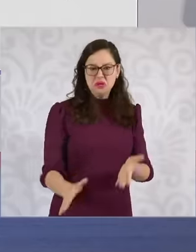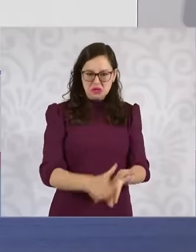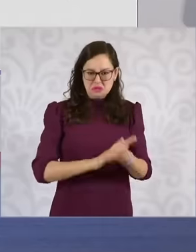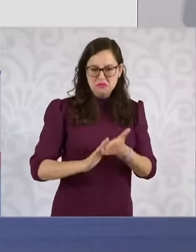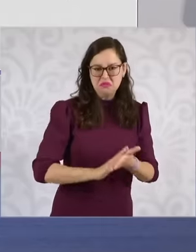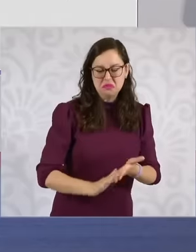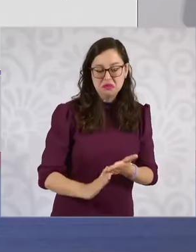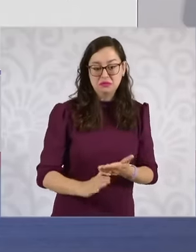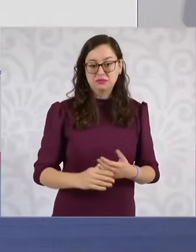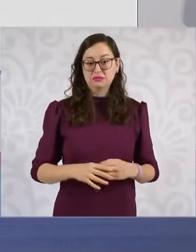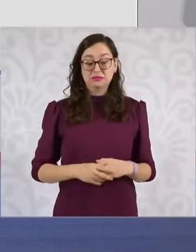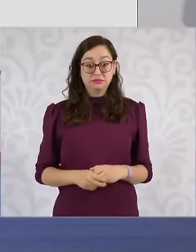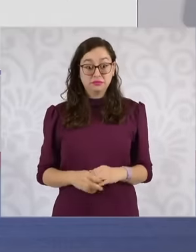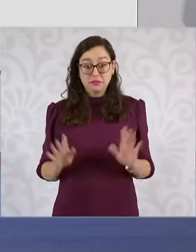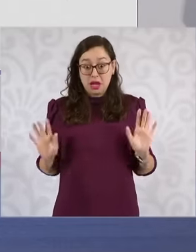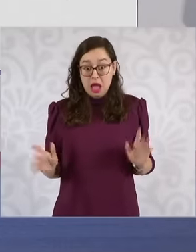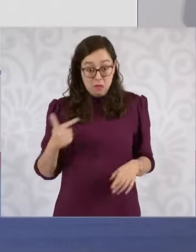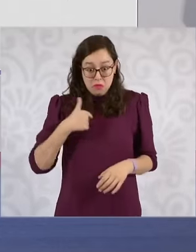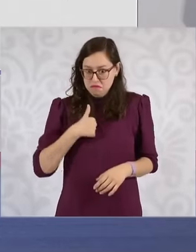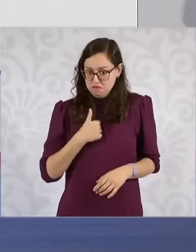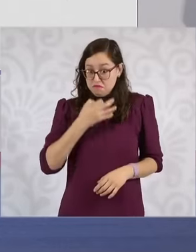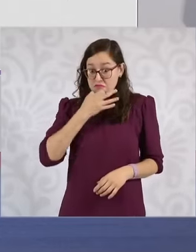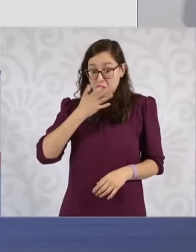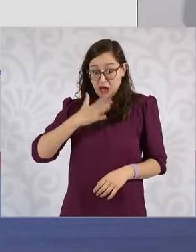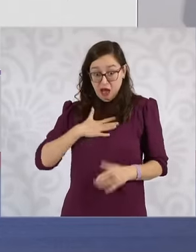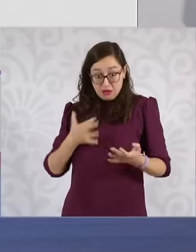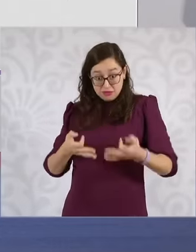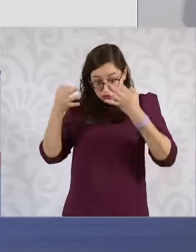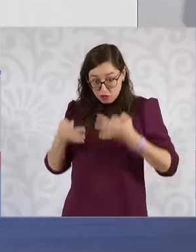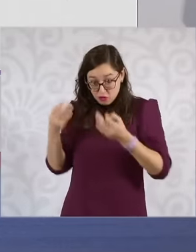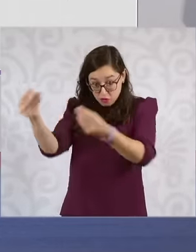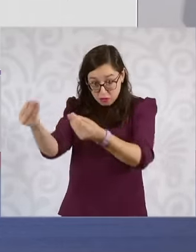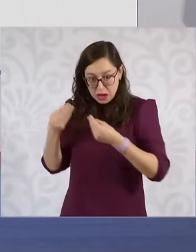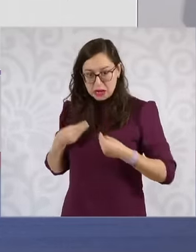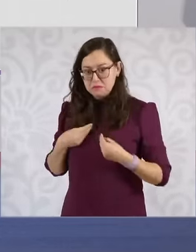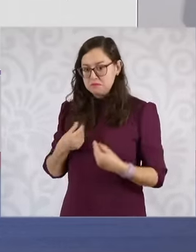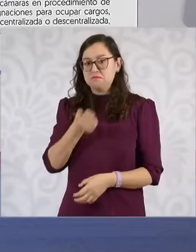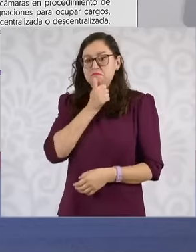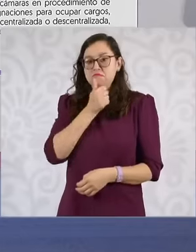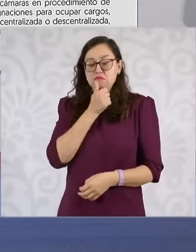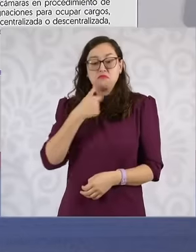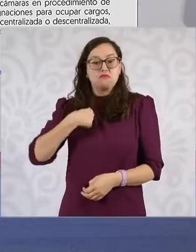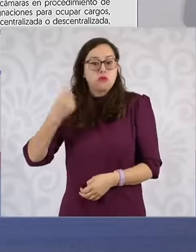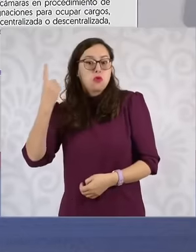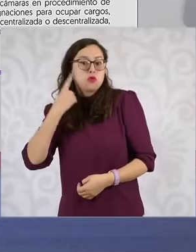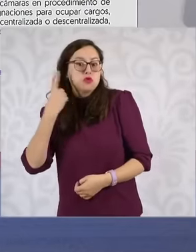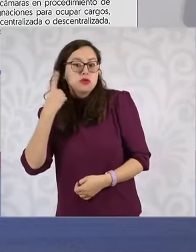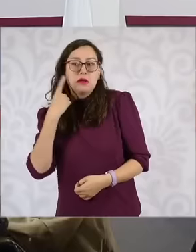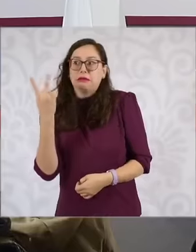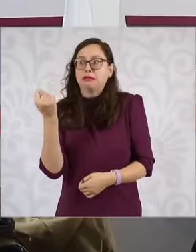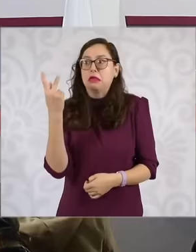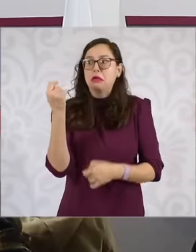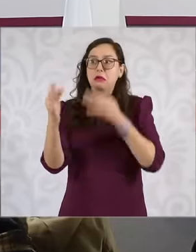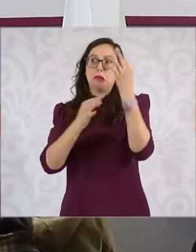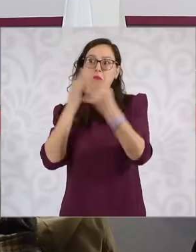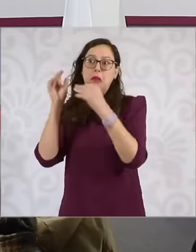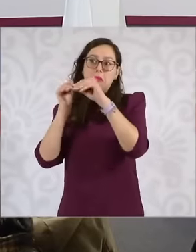media although we have not been formally notified further What does the